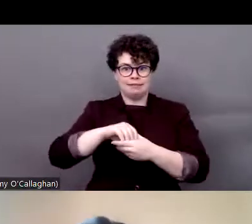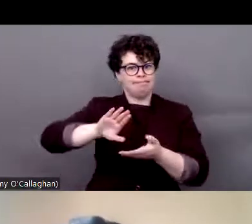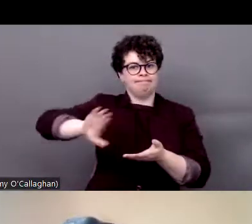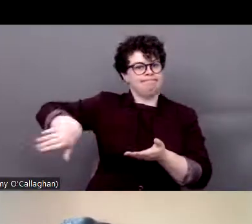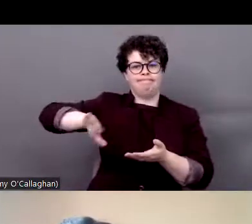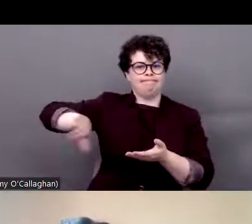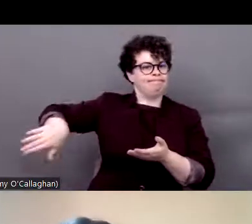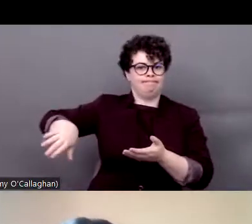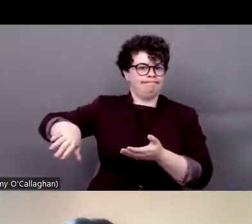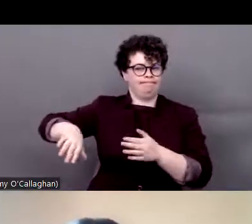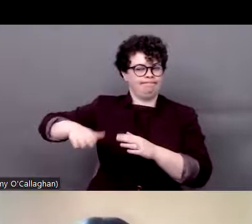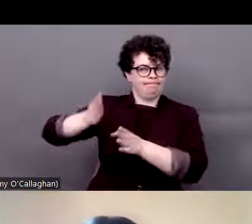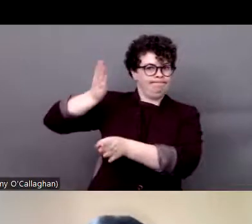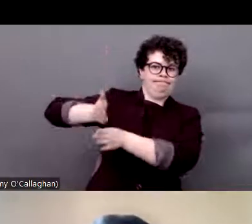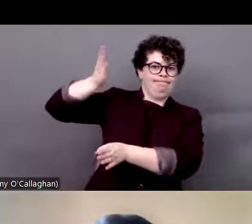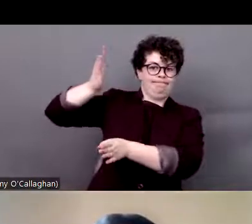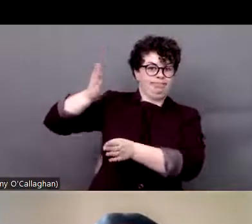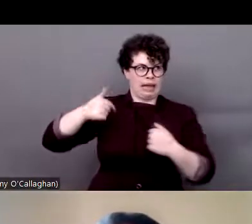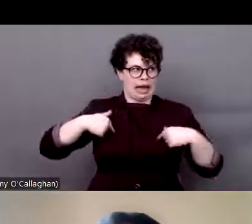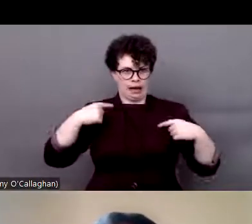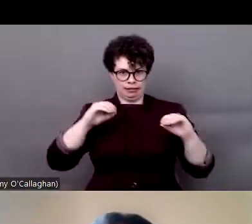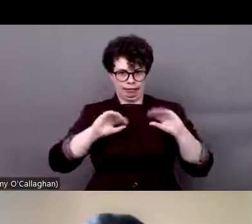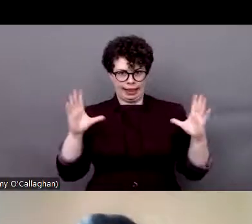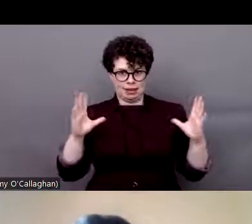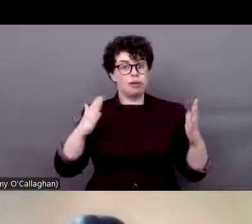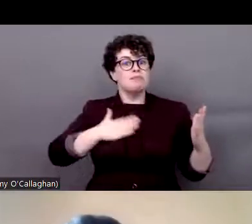So I have a child with a disability, I'm